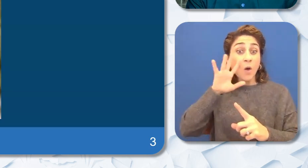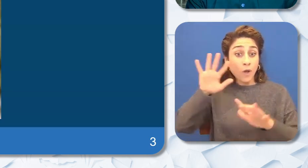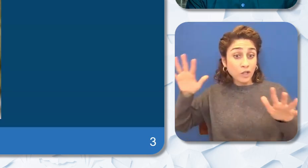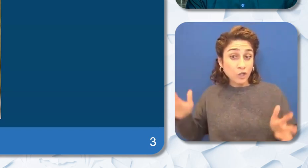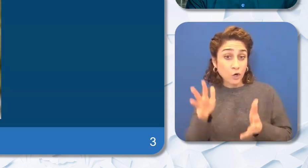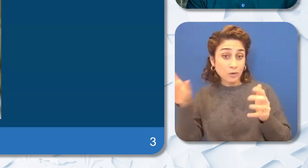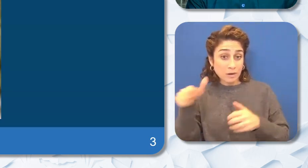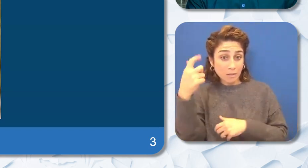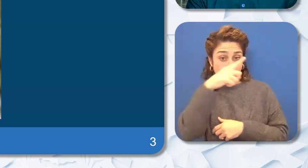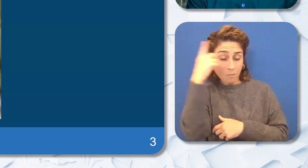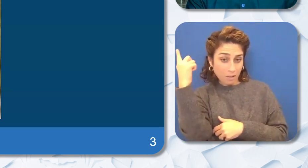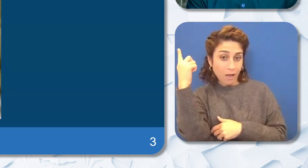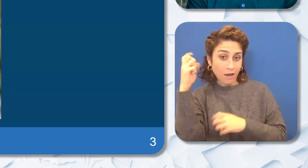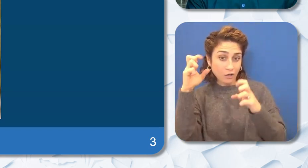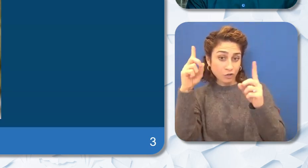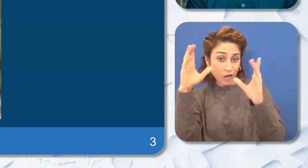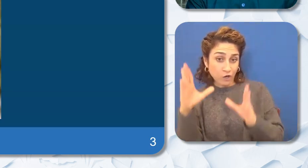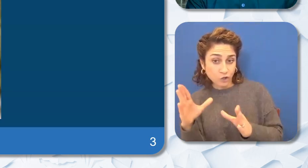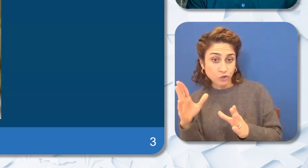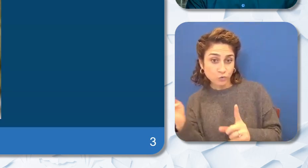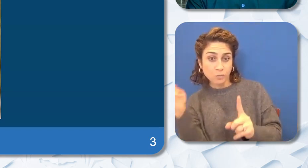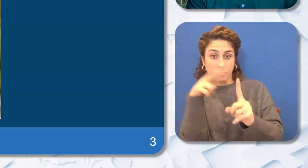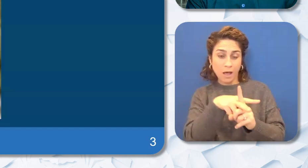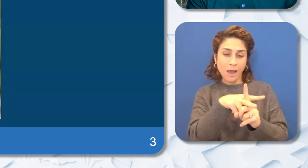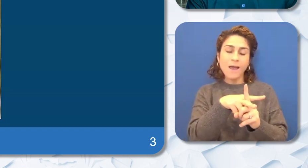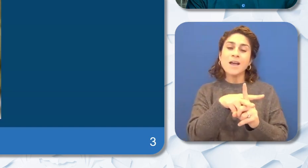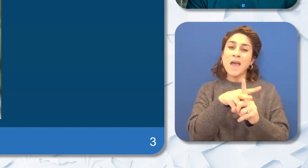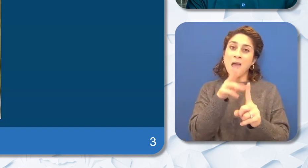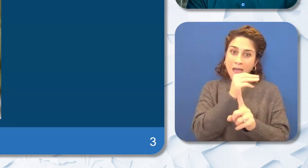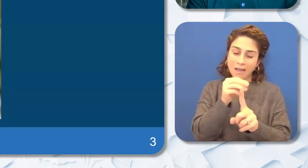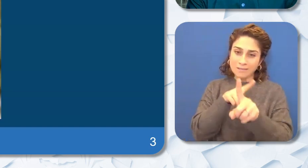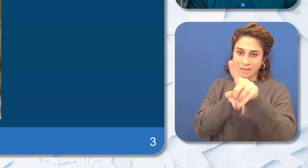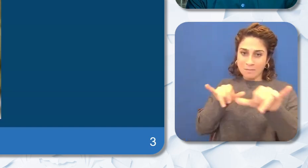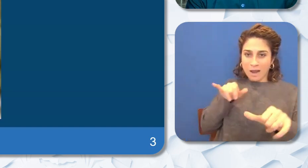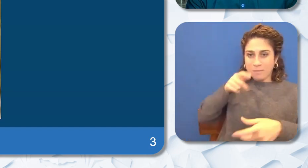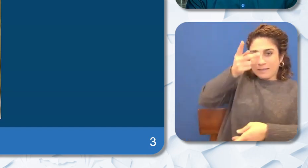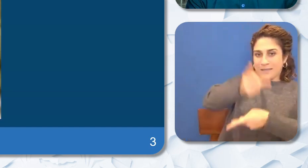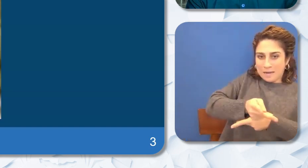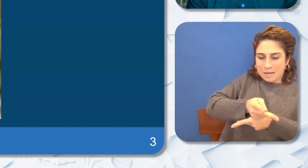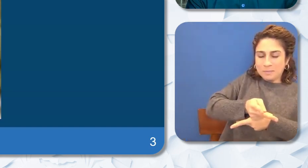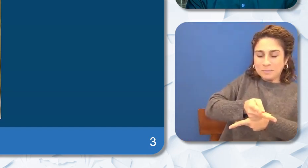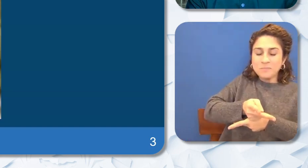I mentioned earlier retain them by maintaining an environment where Black educators are comfortable